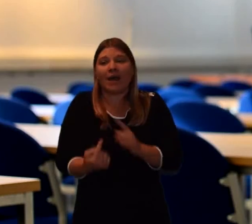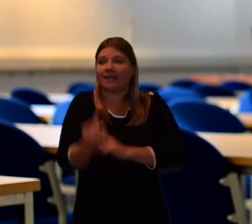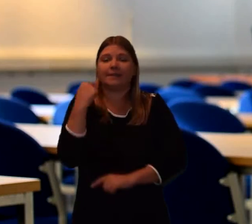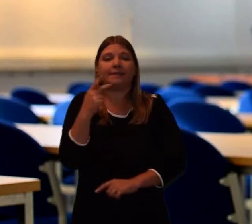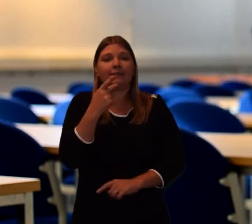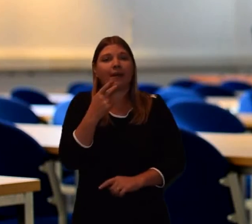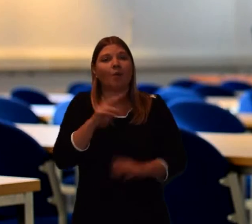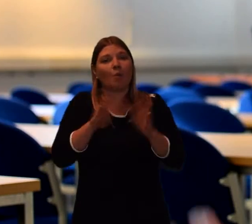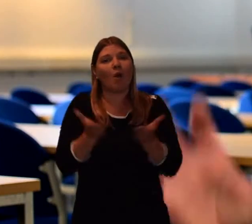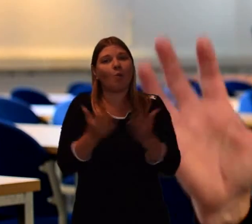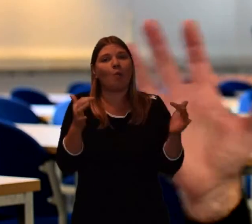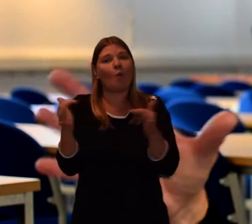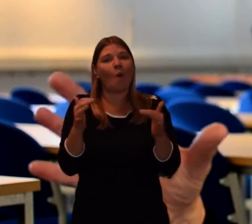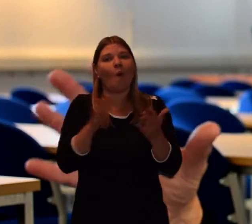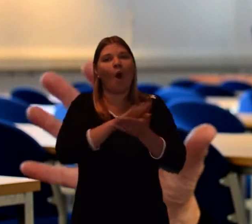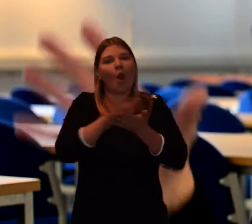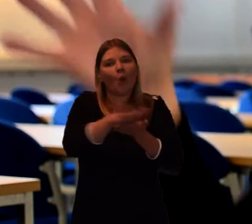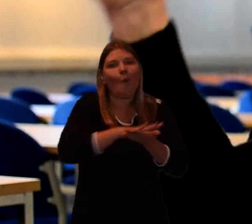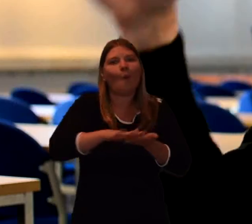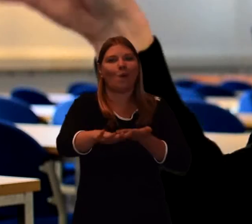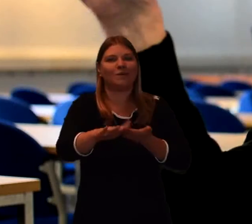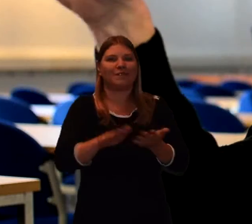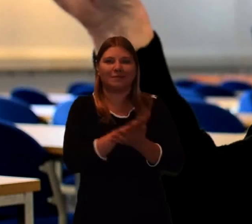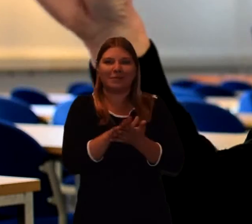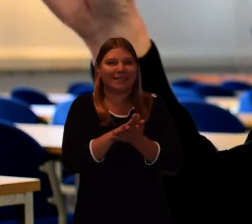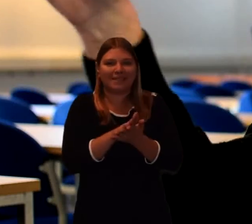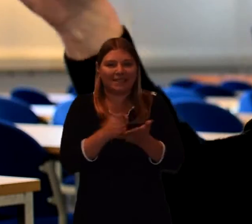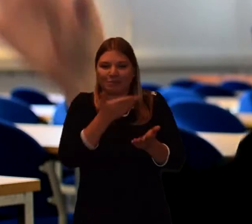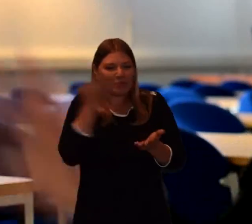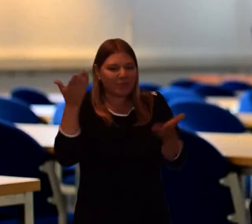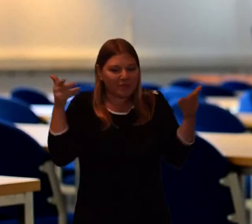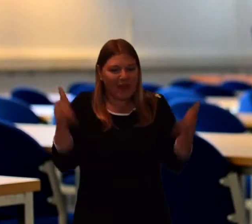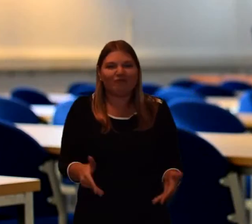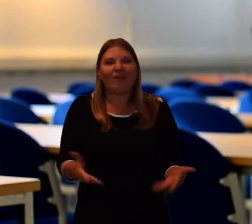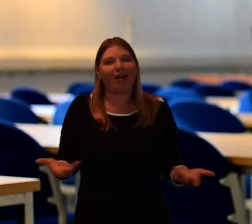It's a way of remembering people in a special place in the synagogue.